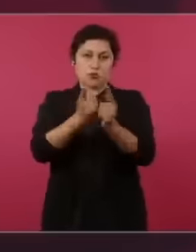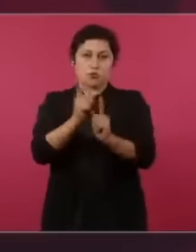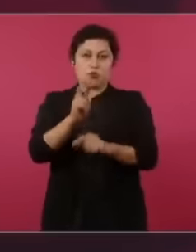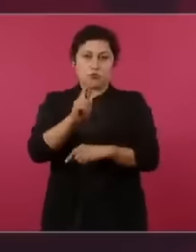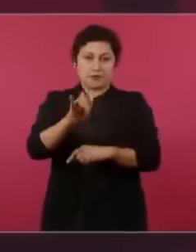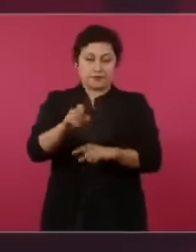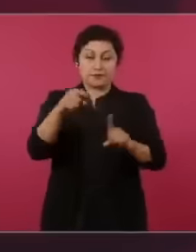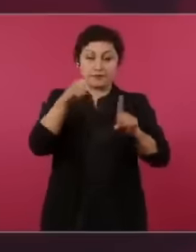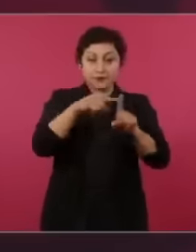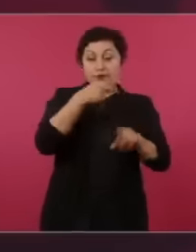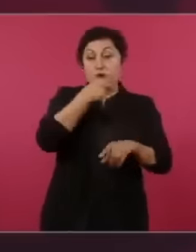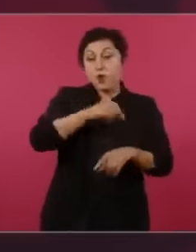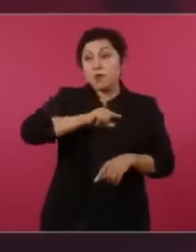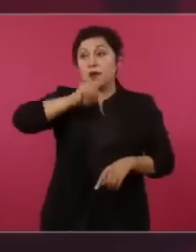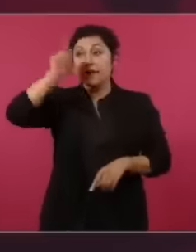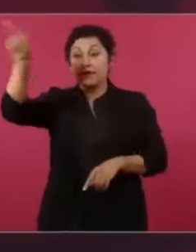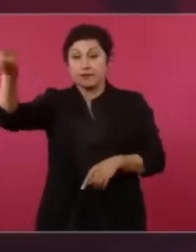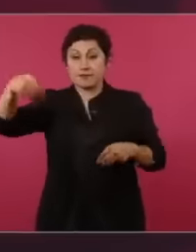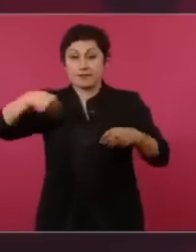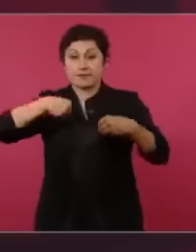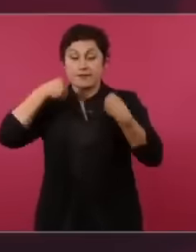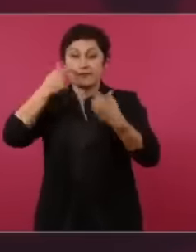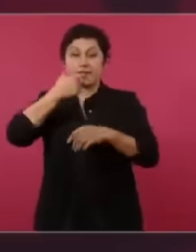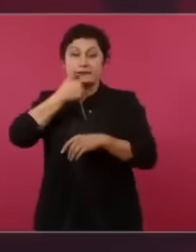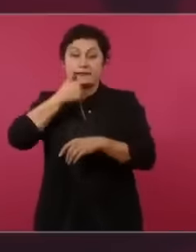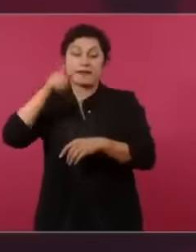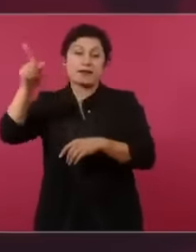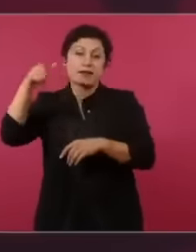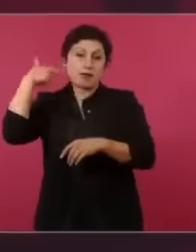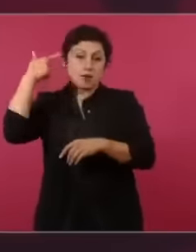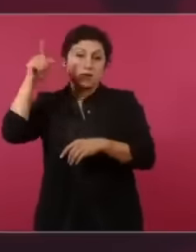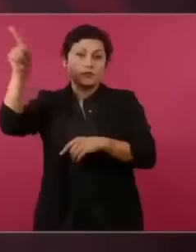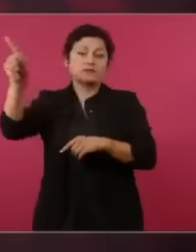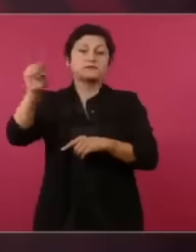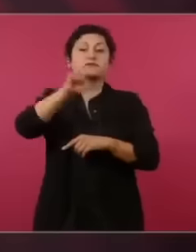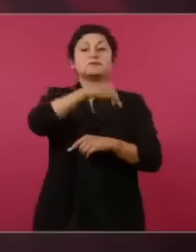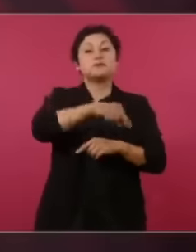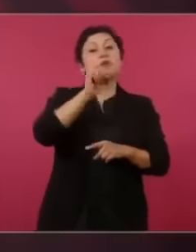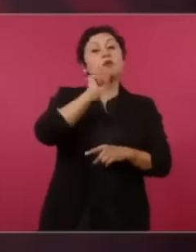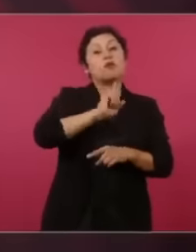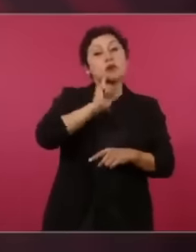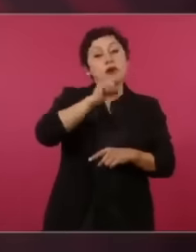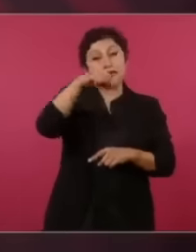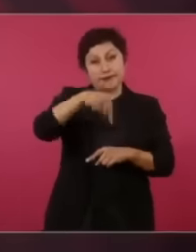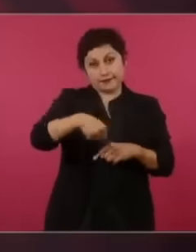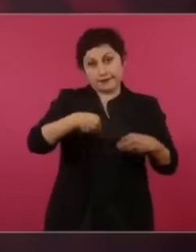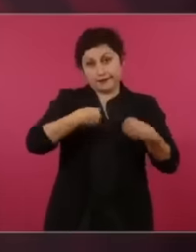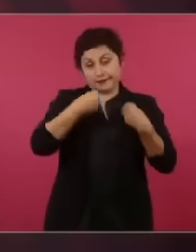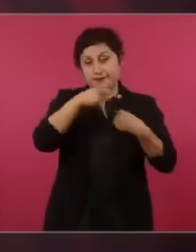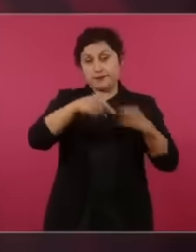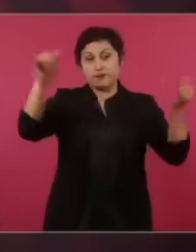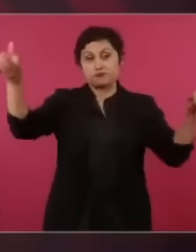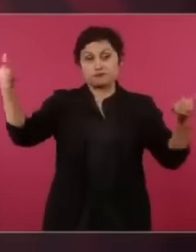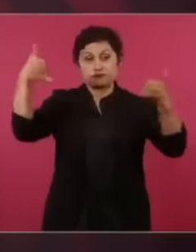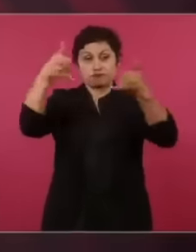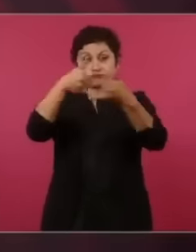Yes, but she was a leader of the PRI in congress, parliamentary coordinator